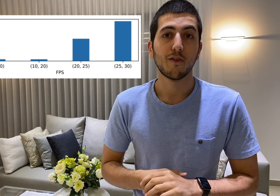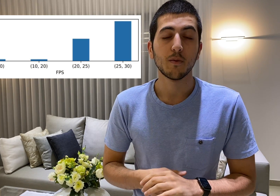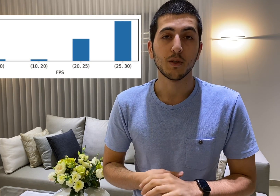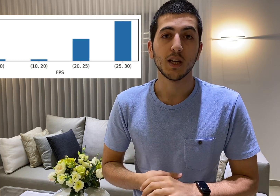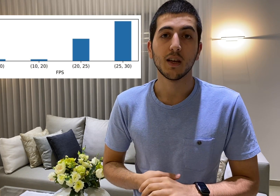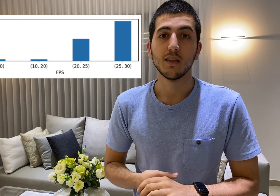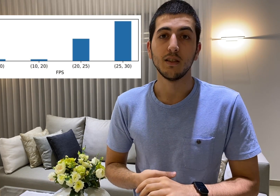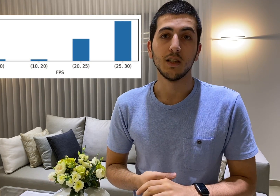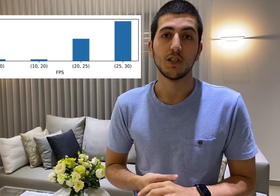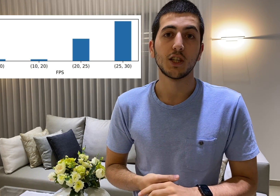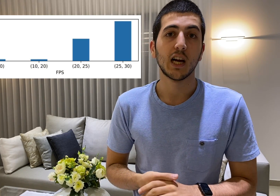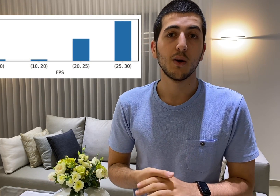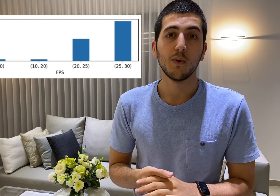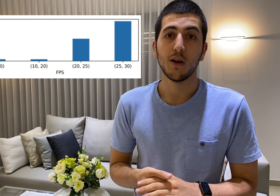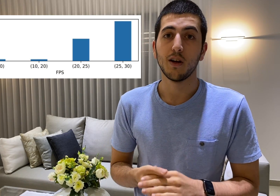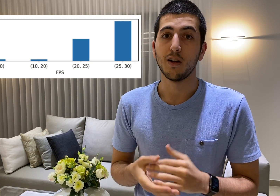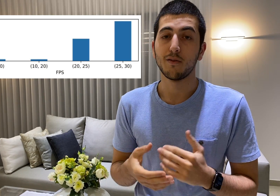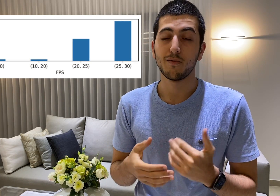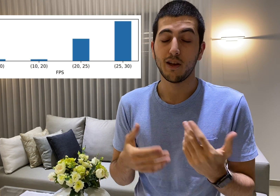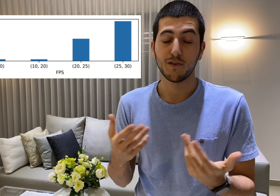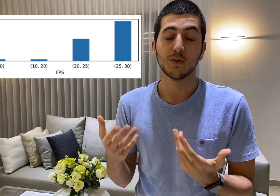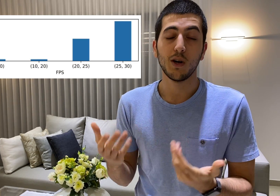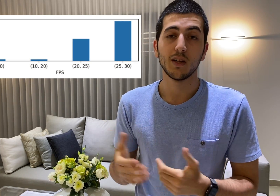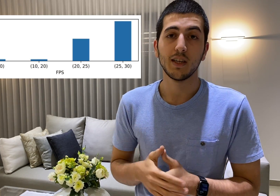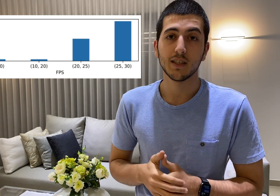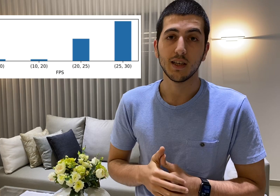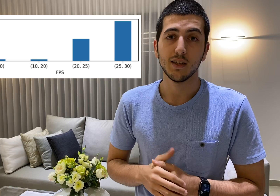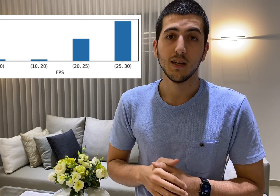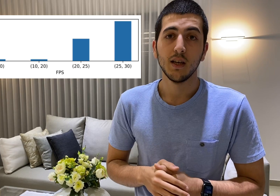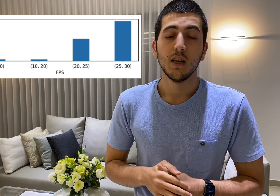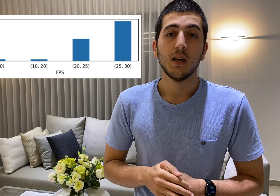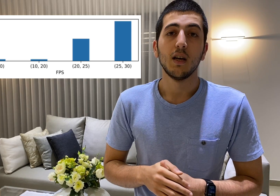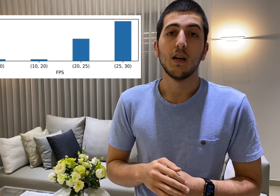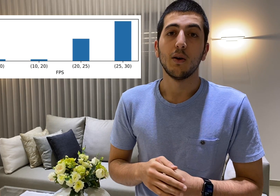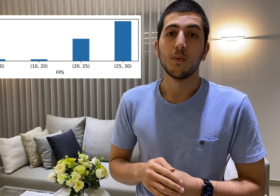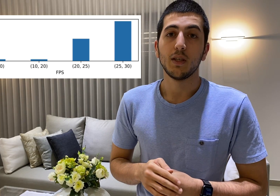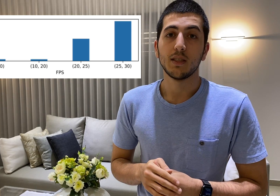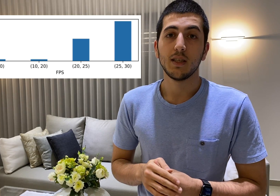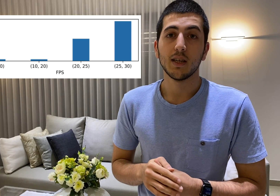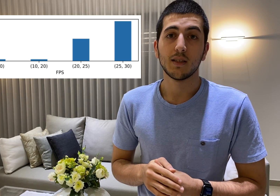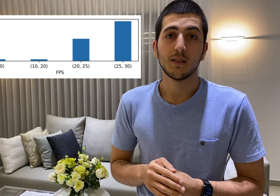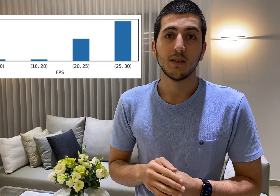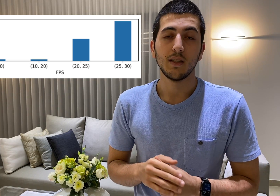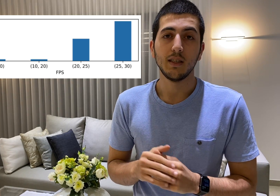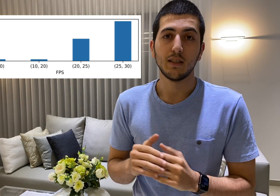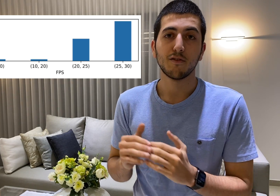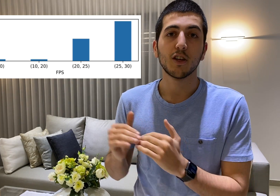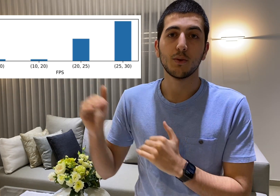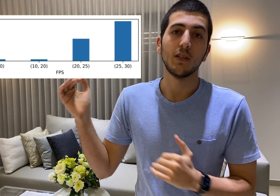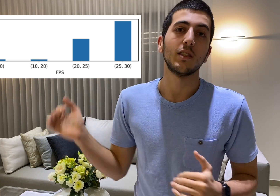frames-per-second in ChicagoFSWild dataset we see that it fluctuates it's